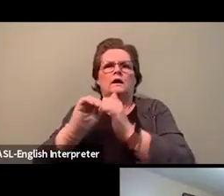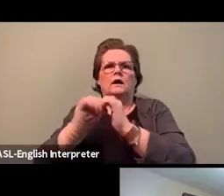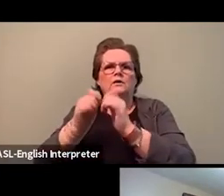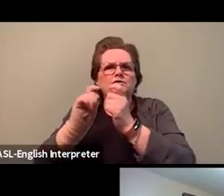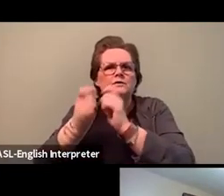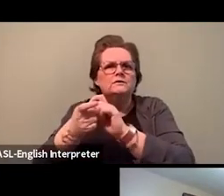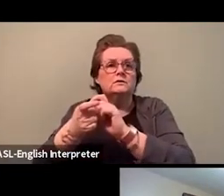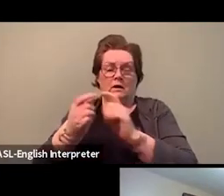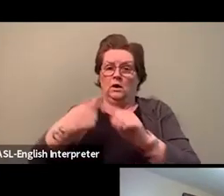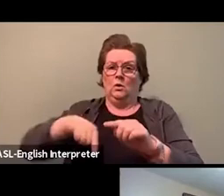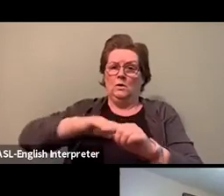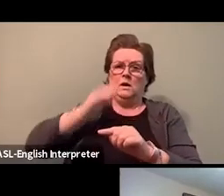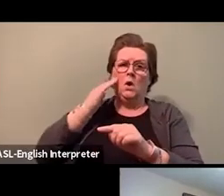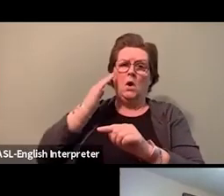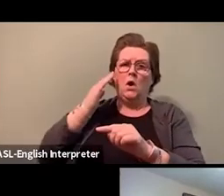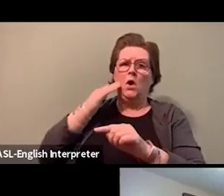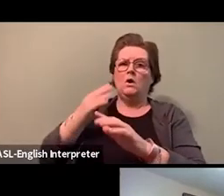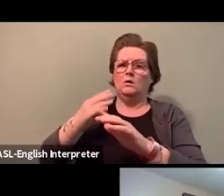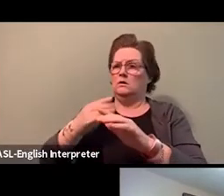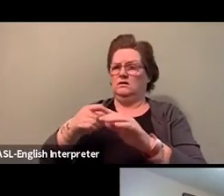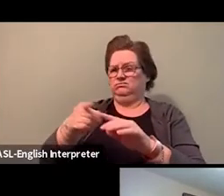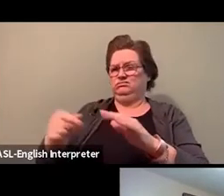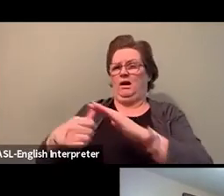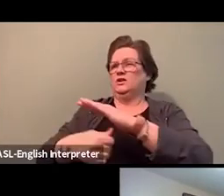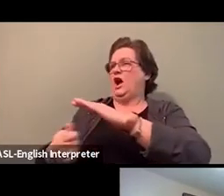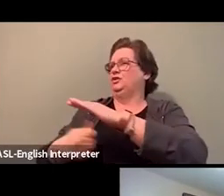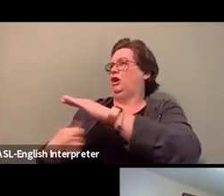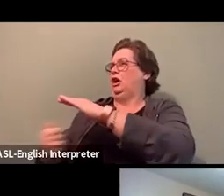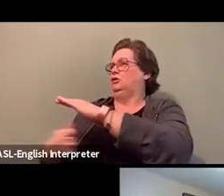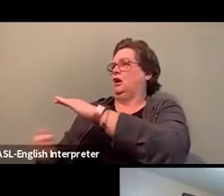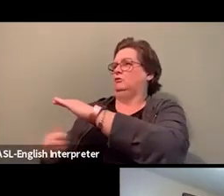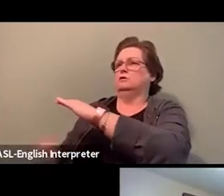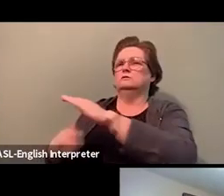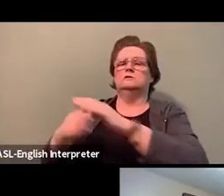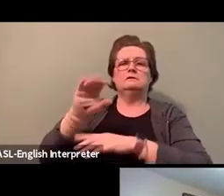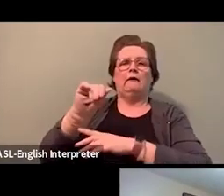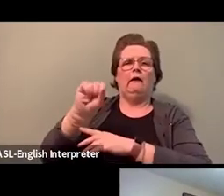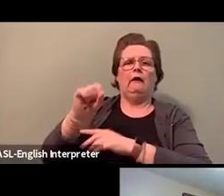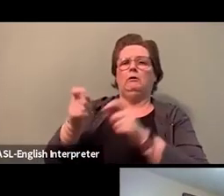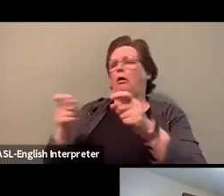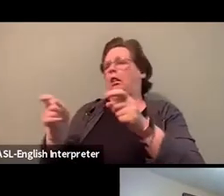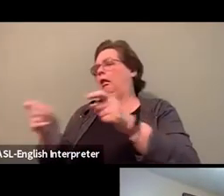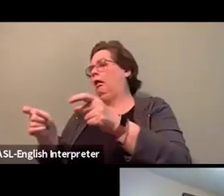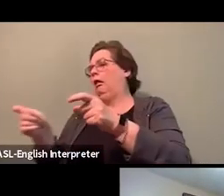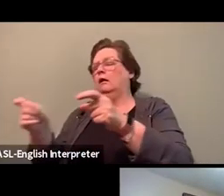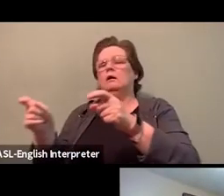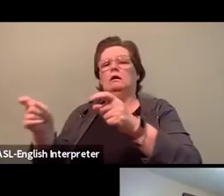And so you know, we needed to focus on that. And so we did as an employer and as a union